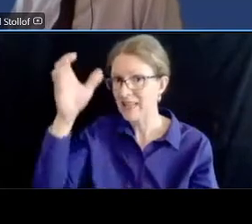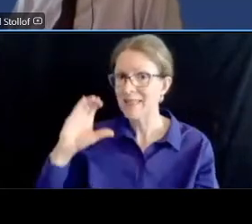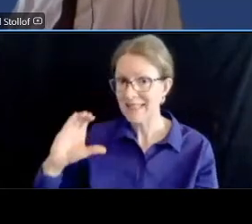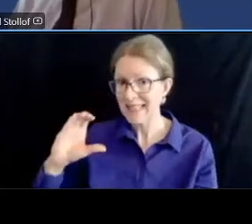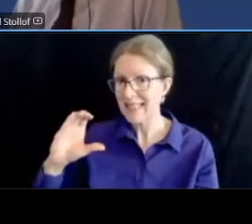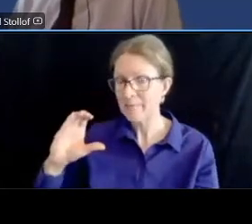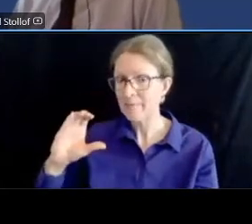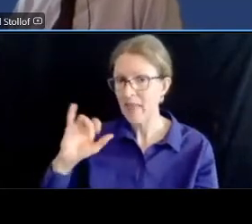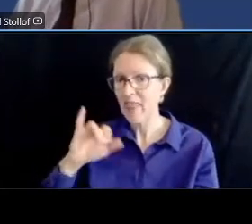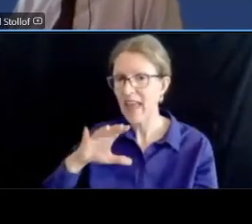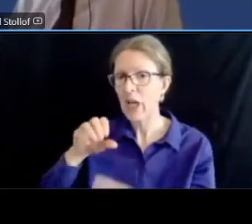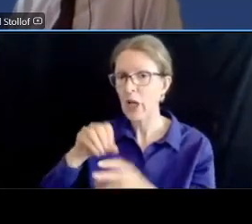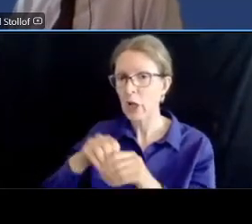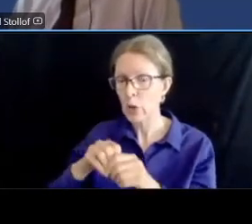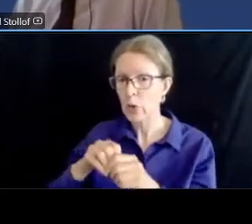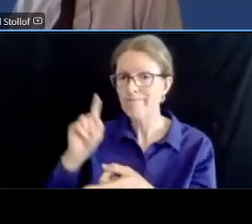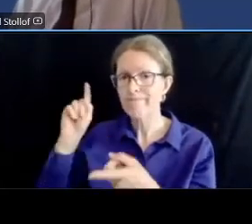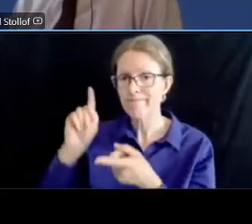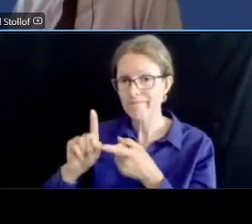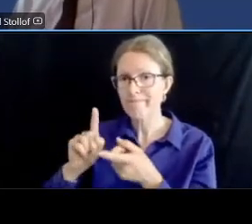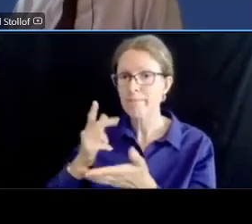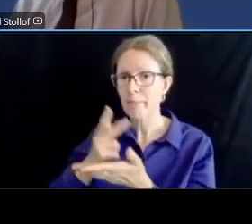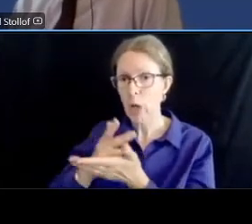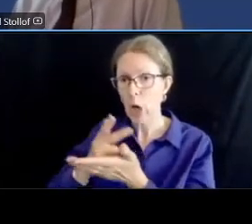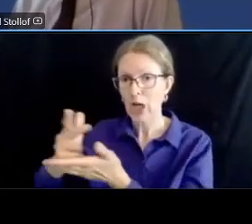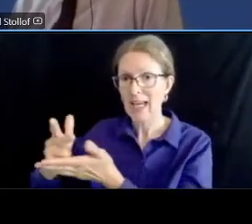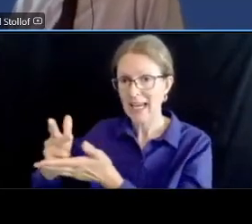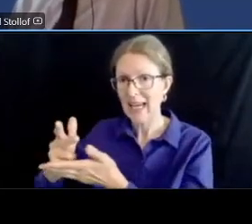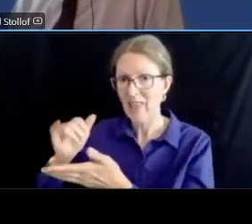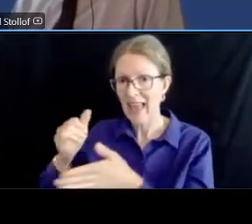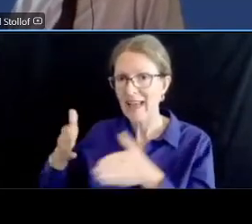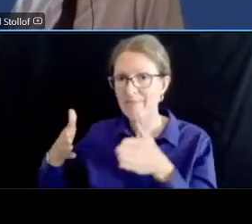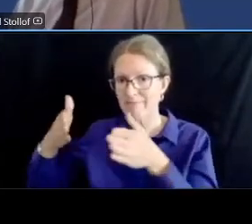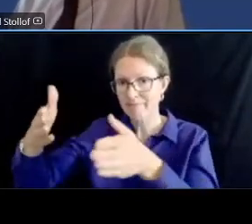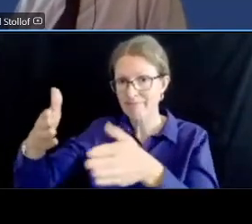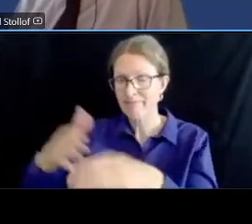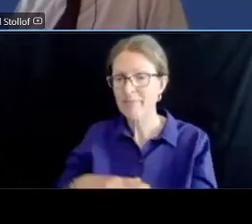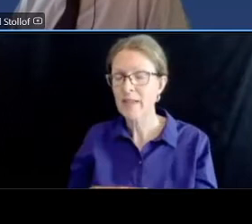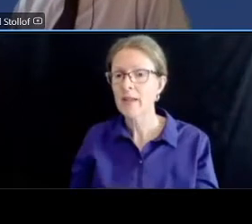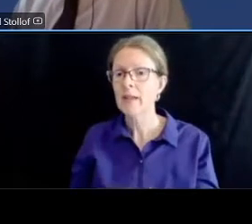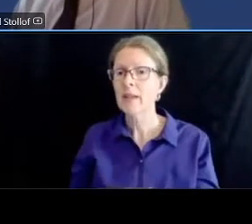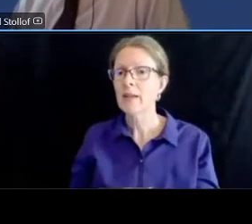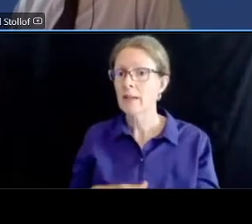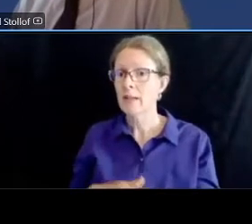parking throughout the corridor uh the mitigation as i said we will look at trying to optimize